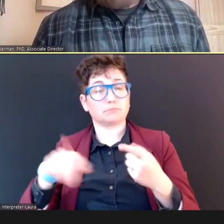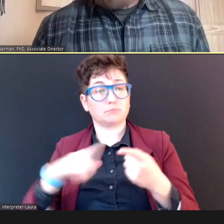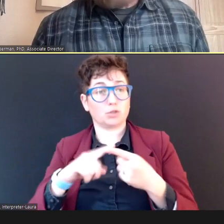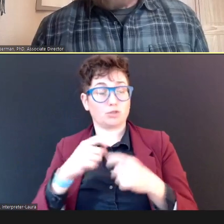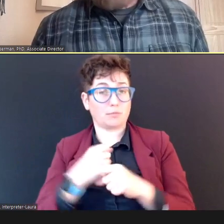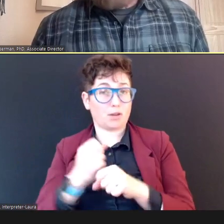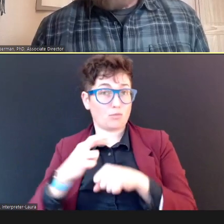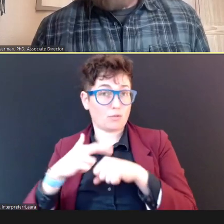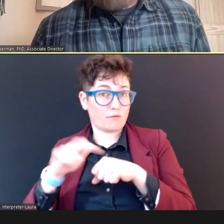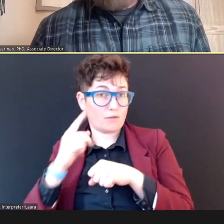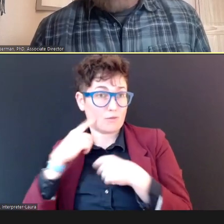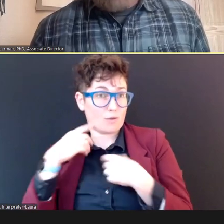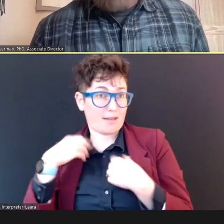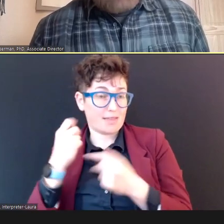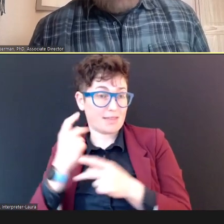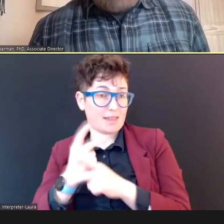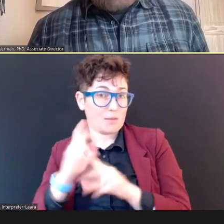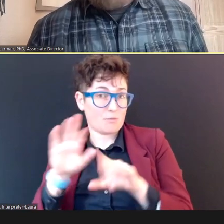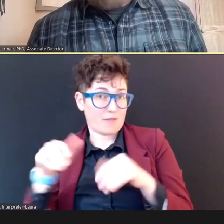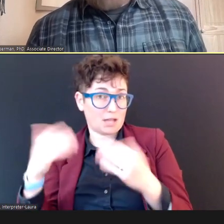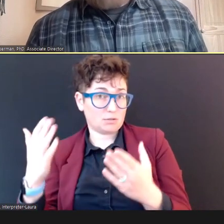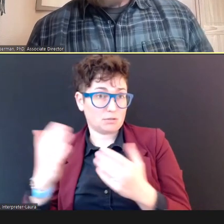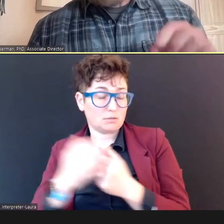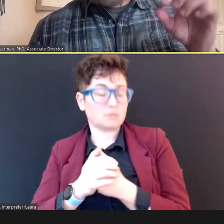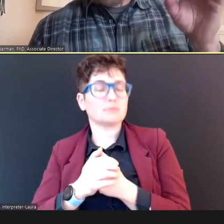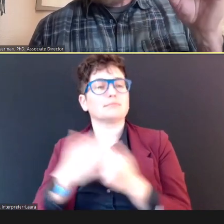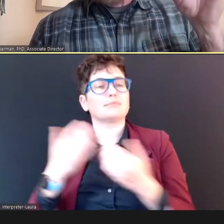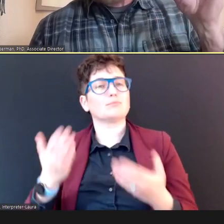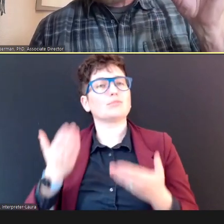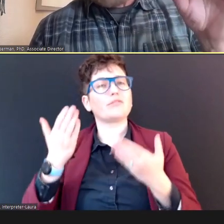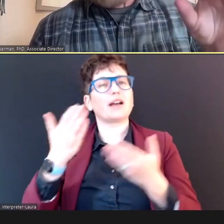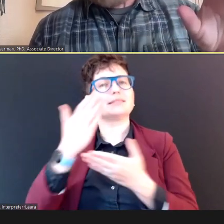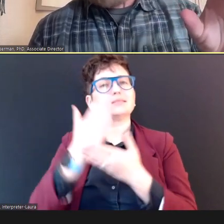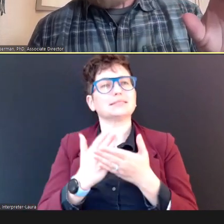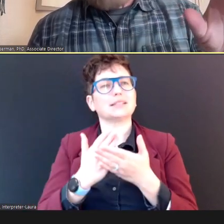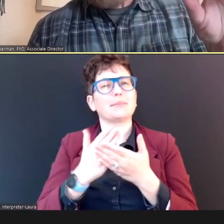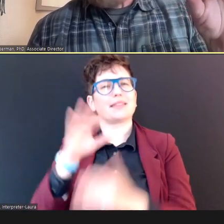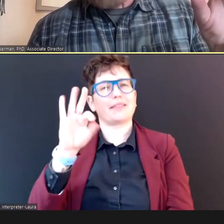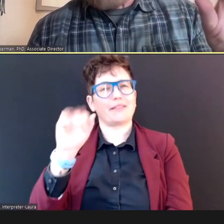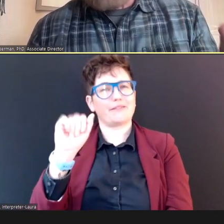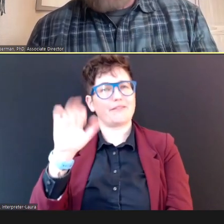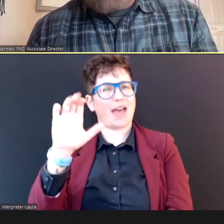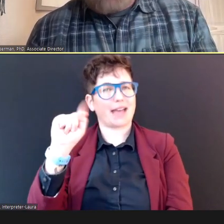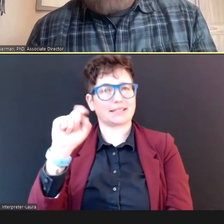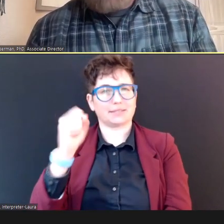provider, you provide some of the facts about what screening you're